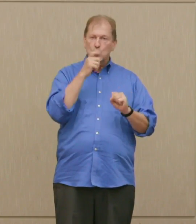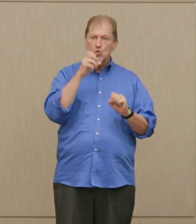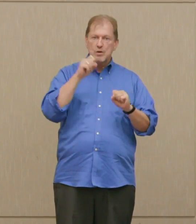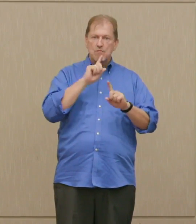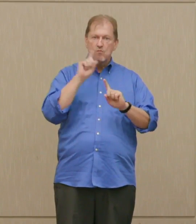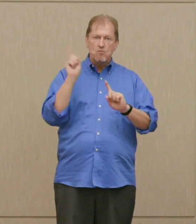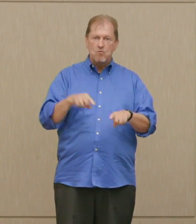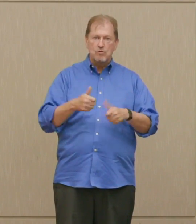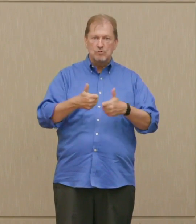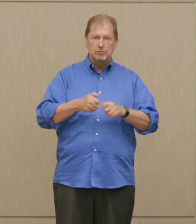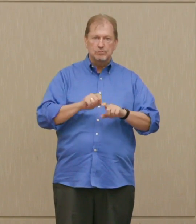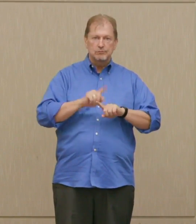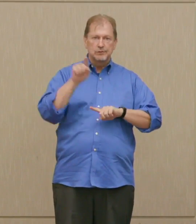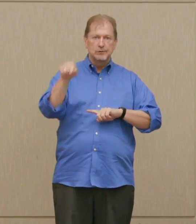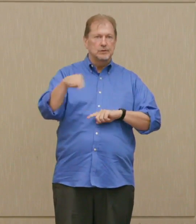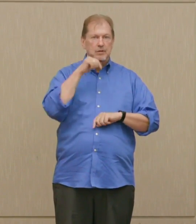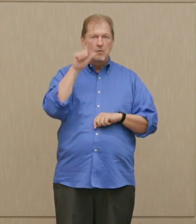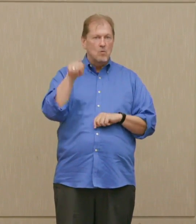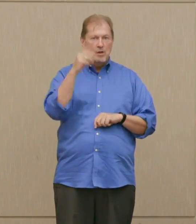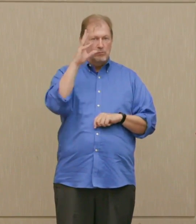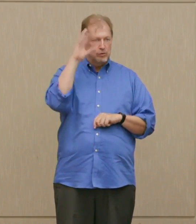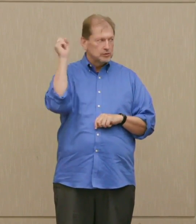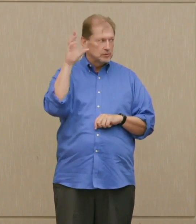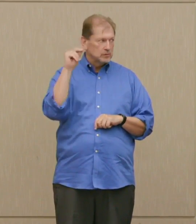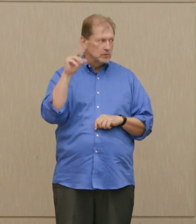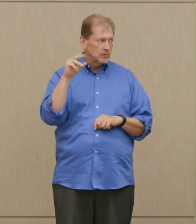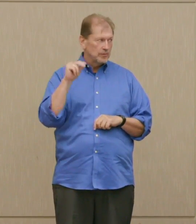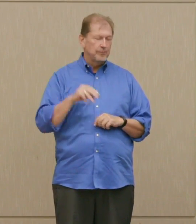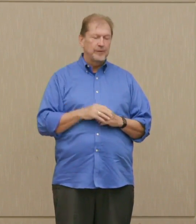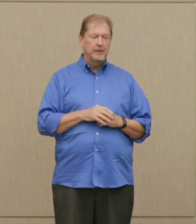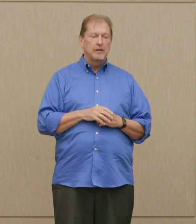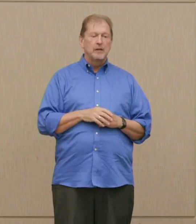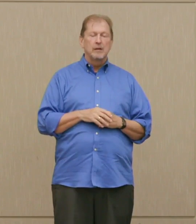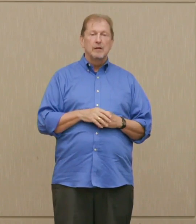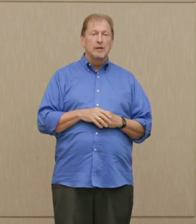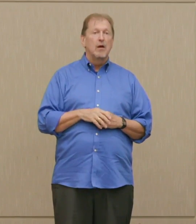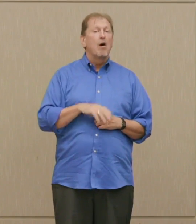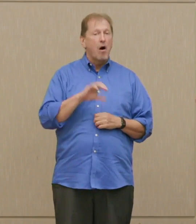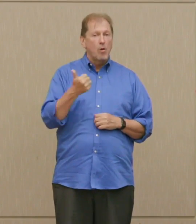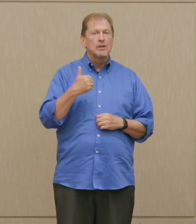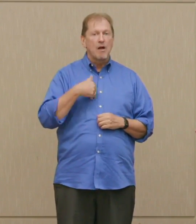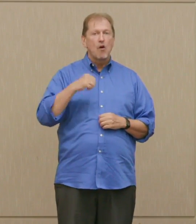into combat. Never has been only the president.